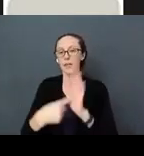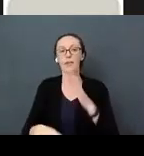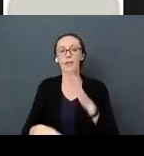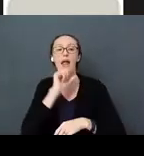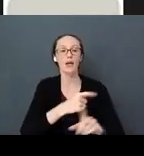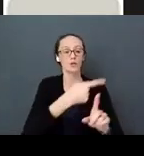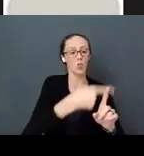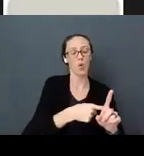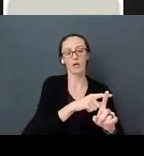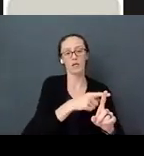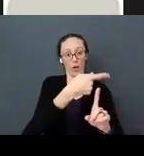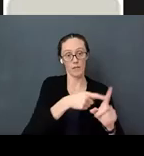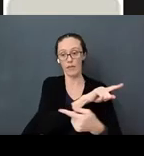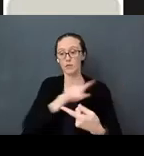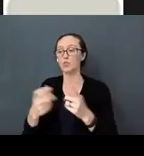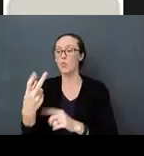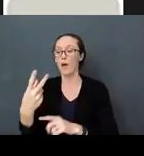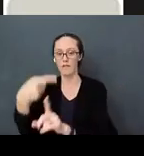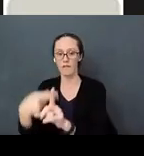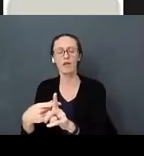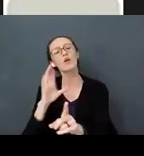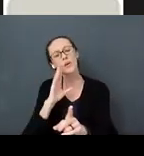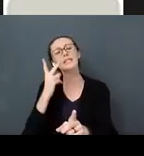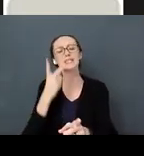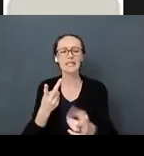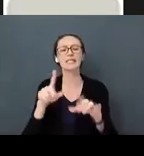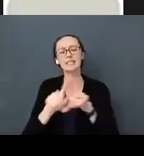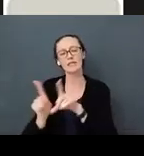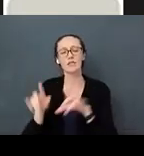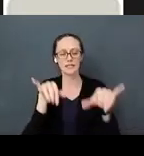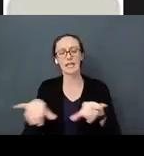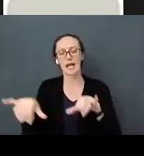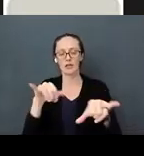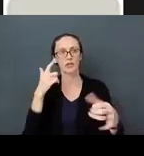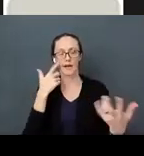you'll see different standards out there. I've looked at lots of different things, but I stuck